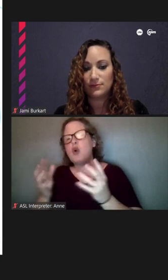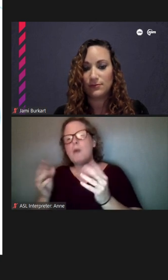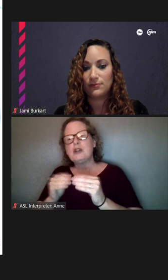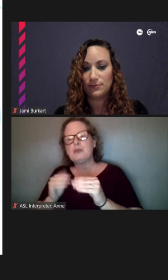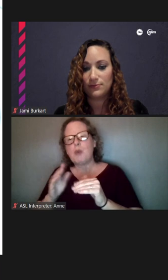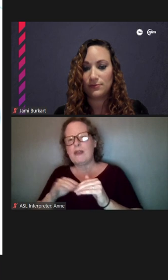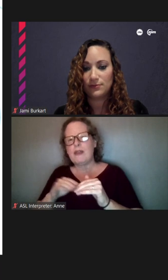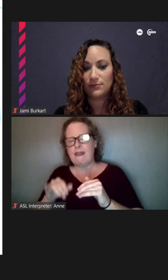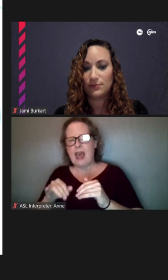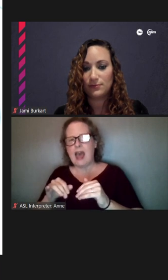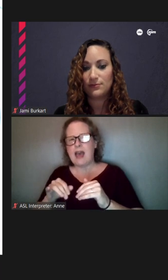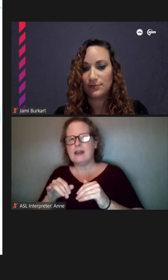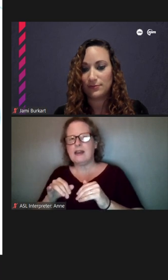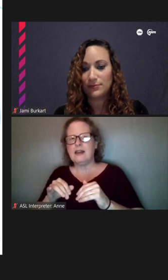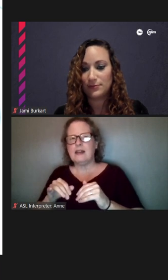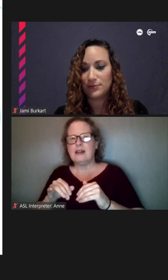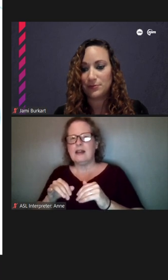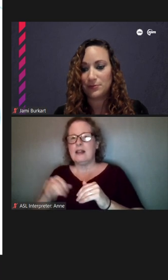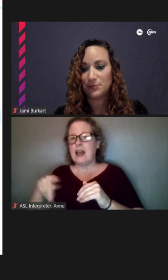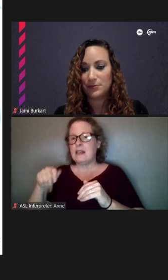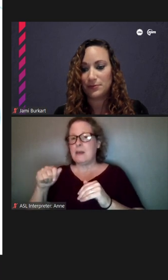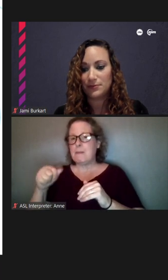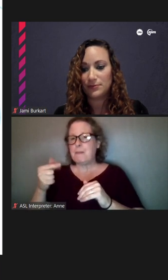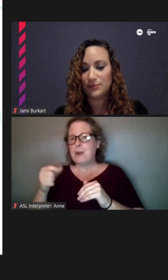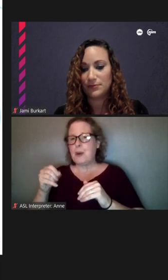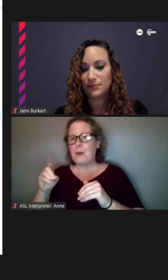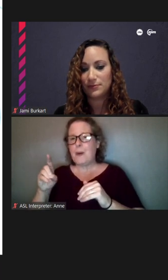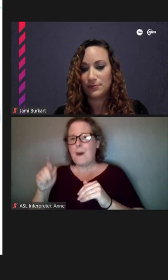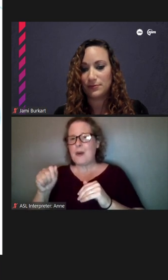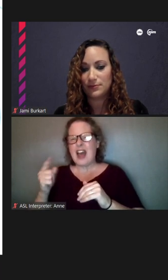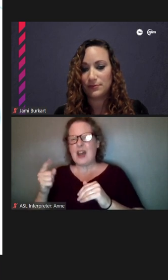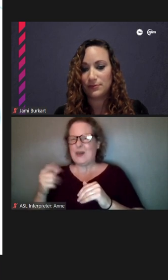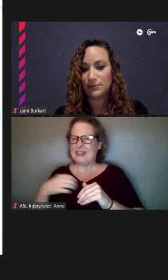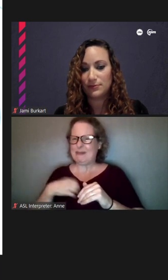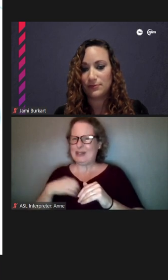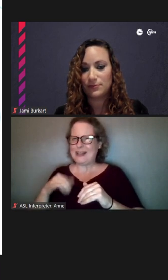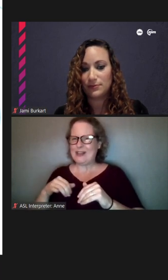I always subjected to the Pagoda being there, frankly. You know, it needs to represent everyone